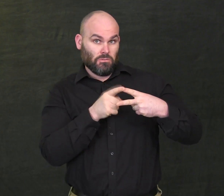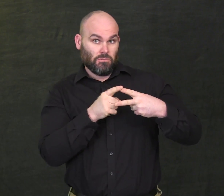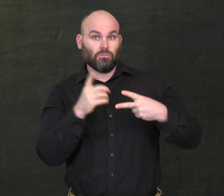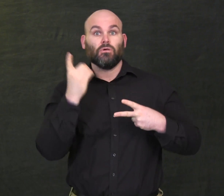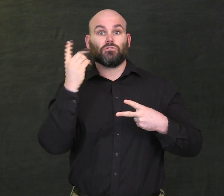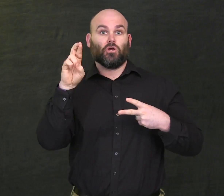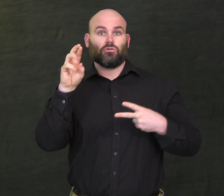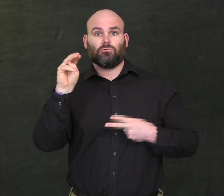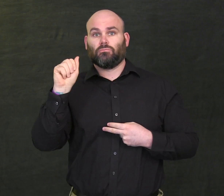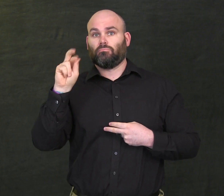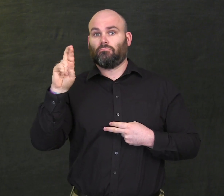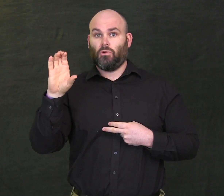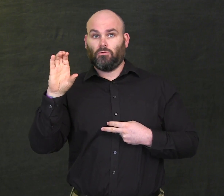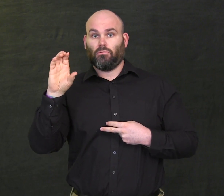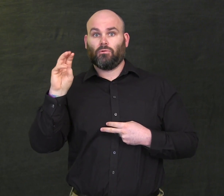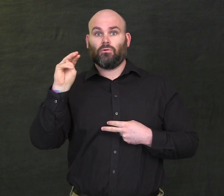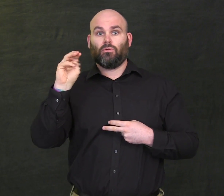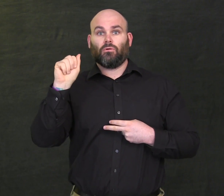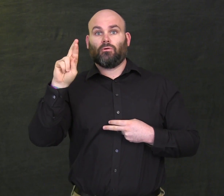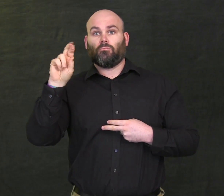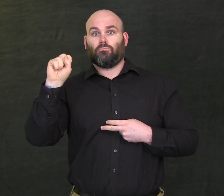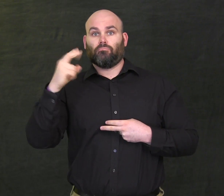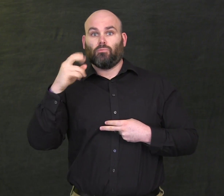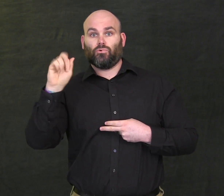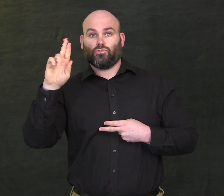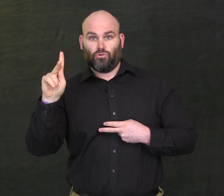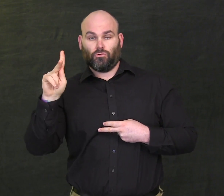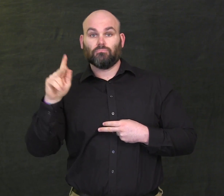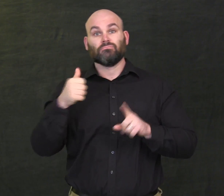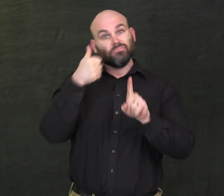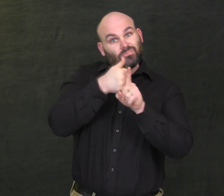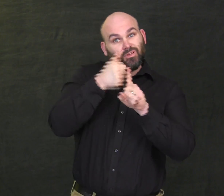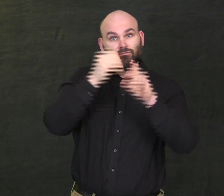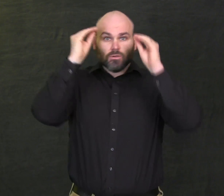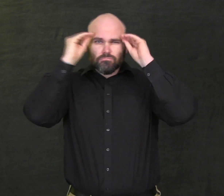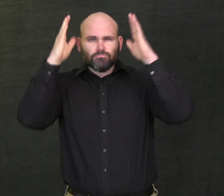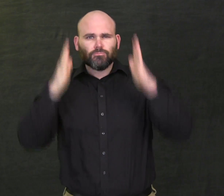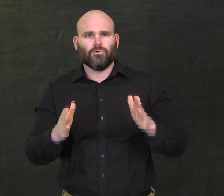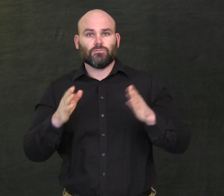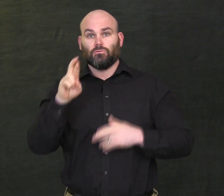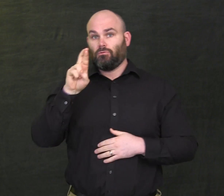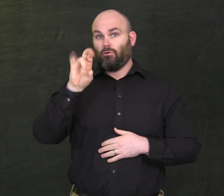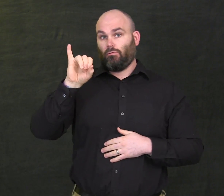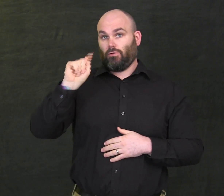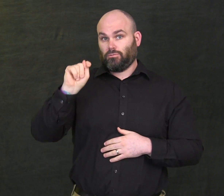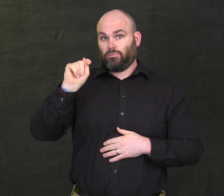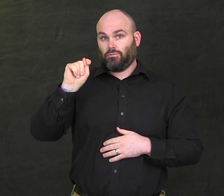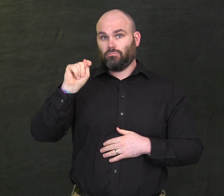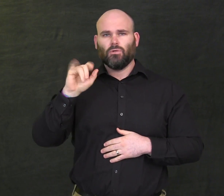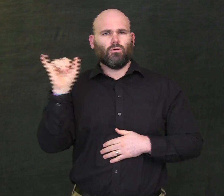Dr. Marc Marschark – Professor, Rochester Institute of Technology